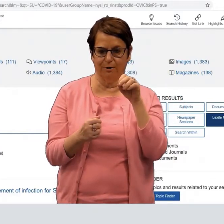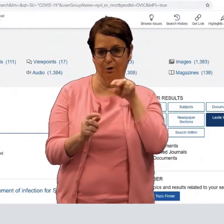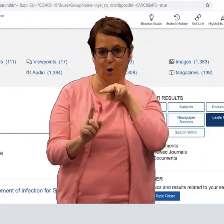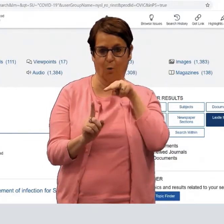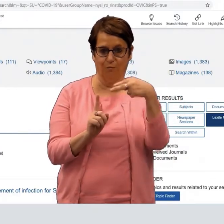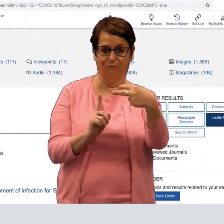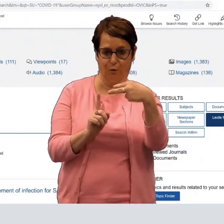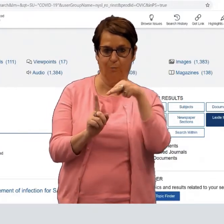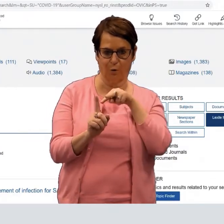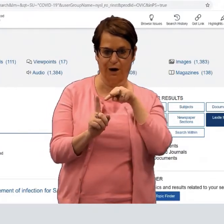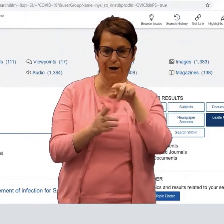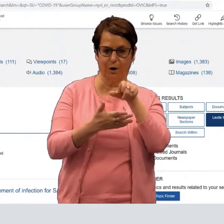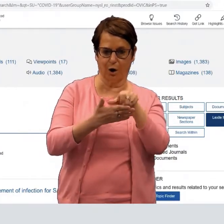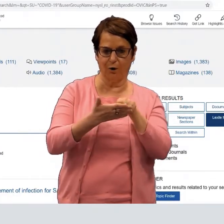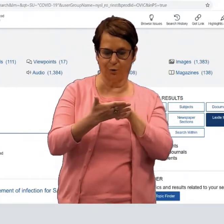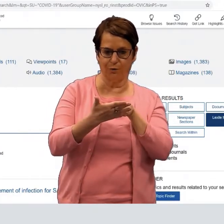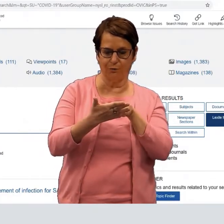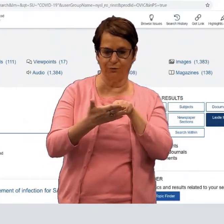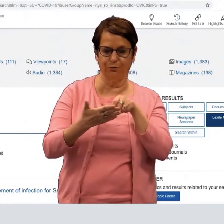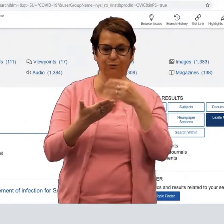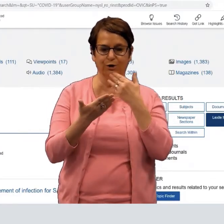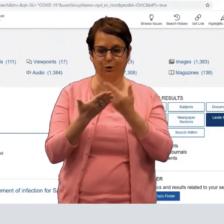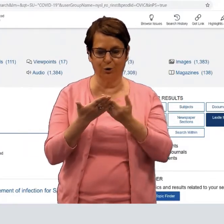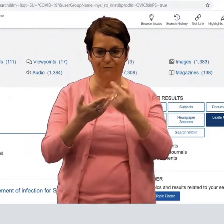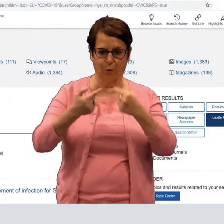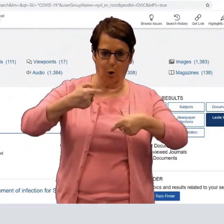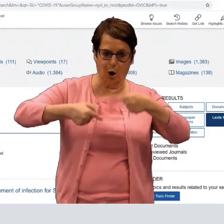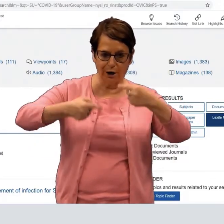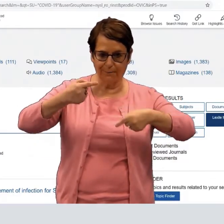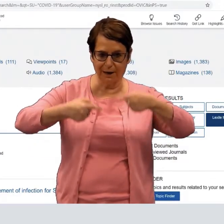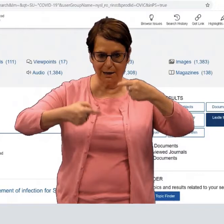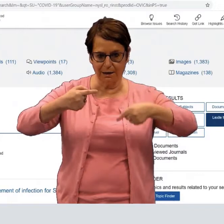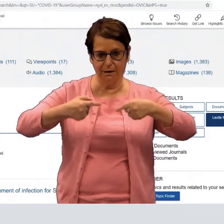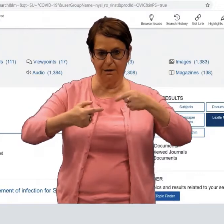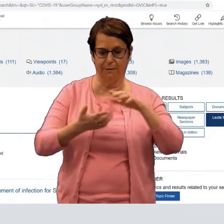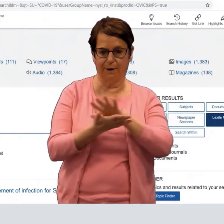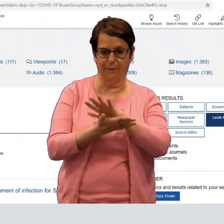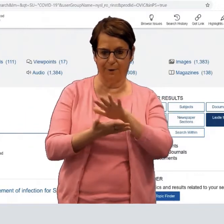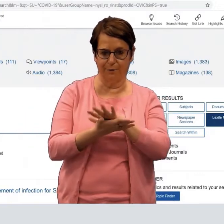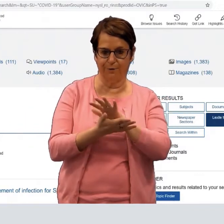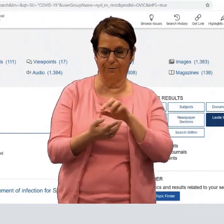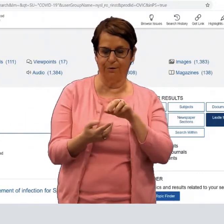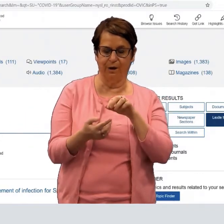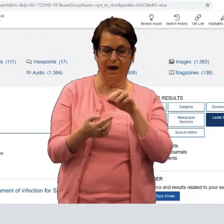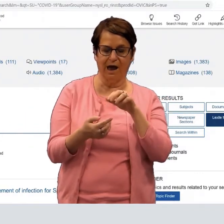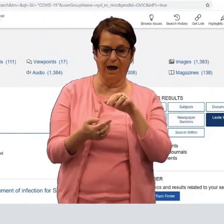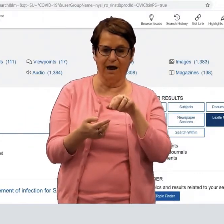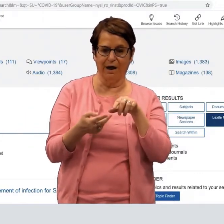or viewpoint articles, which are good for argument papers.